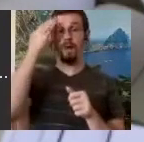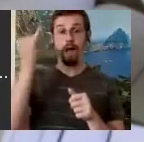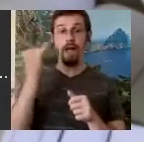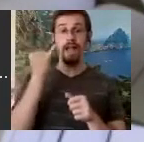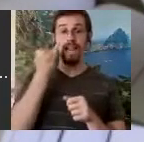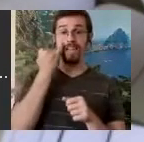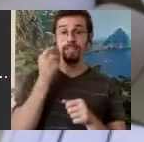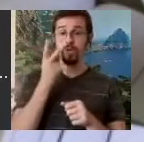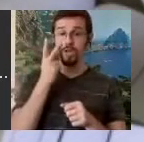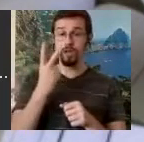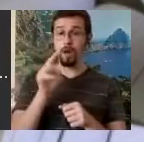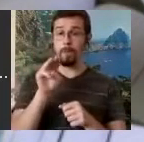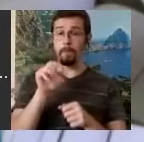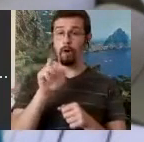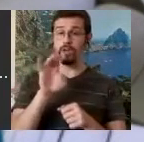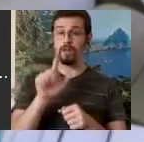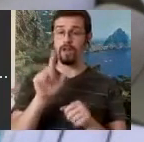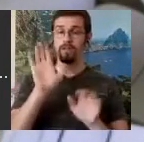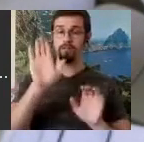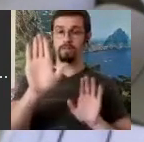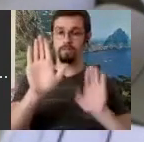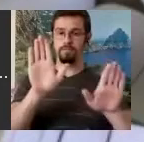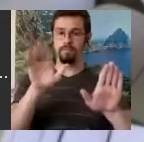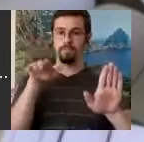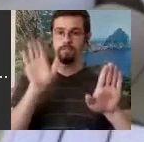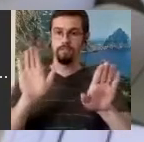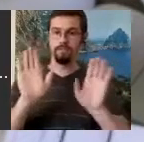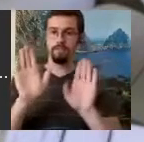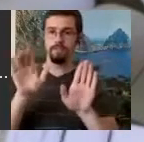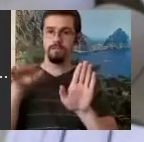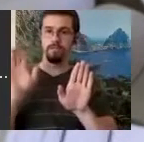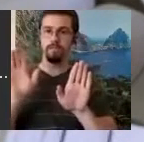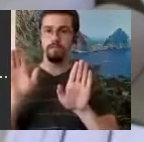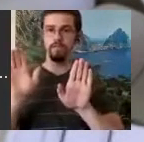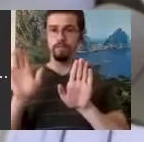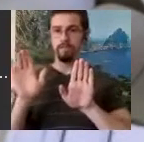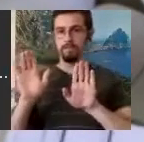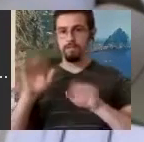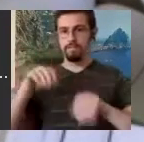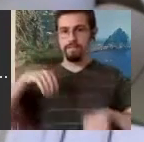Marceau when he was creating a wall he could put himself over like this you